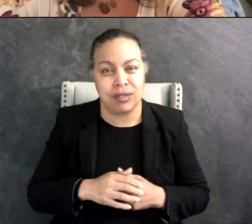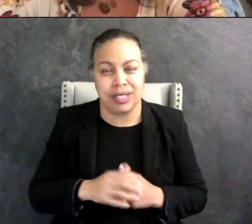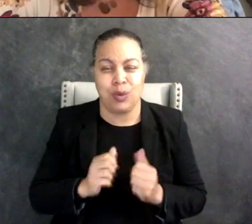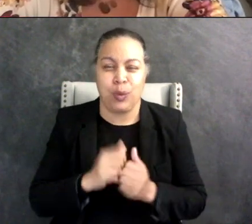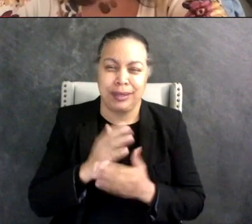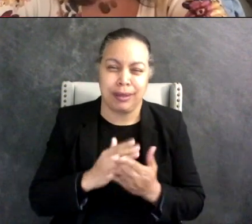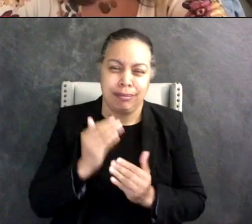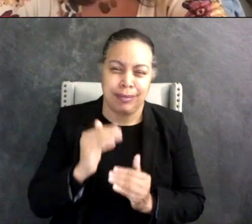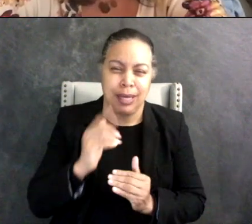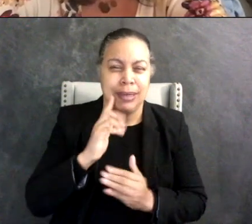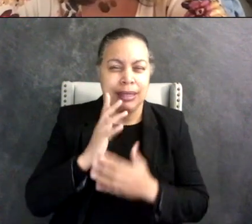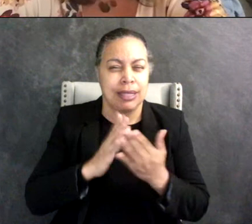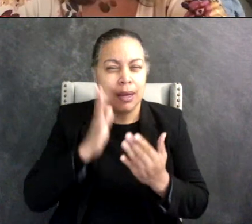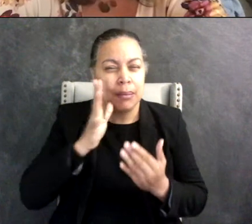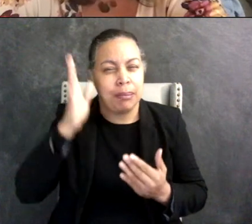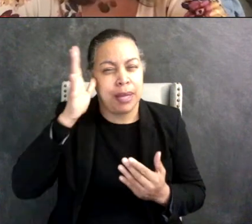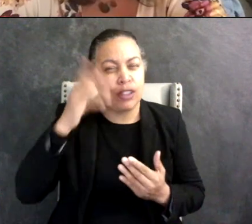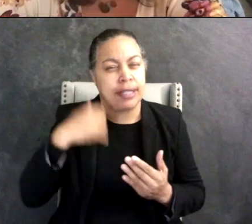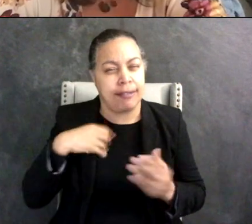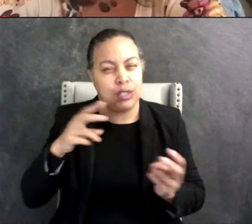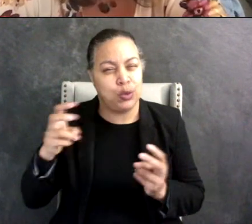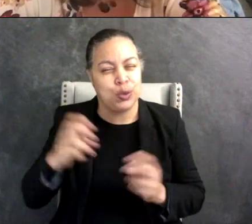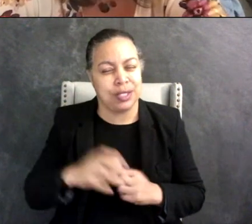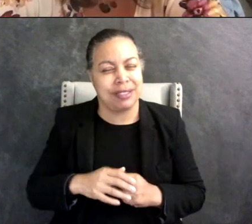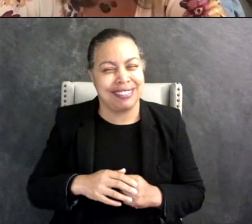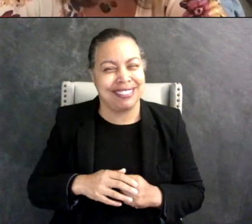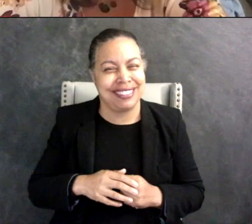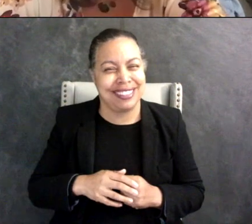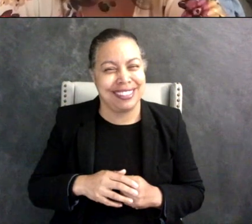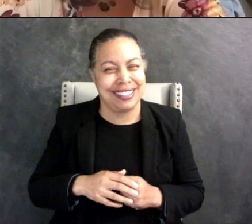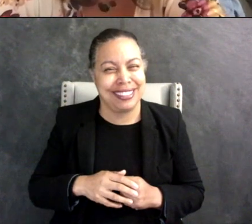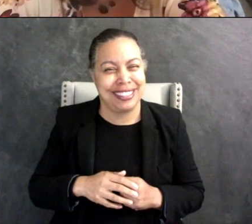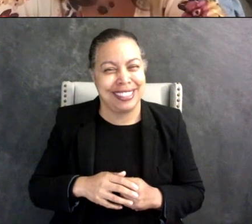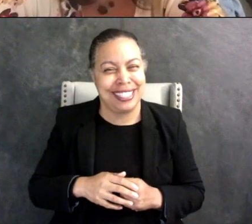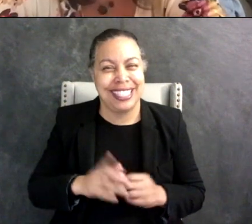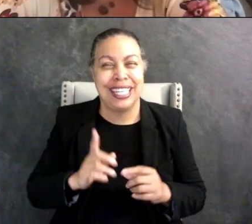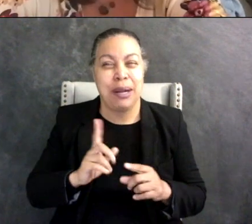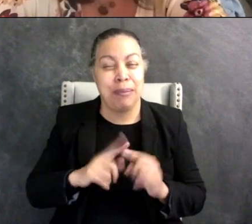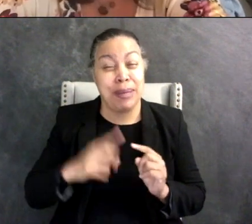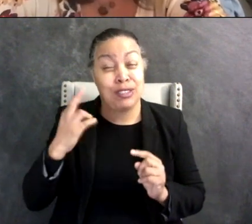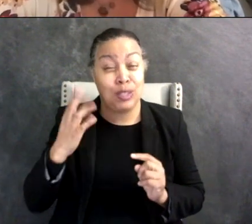some of us parents got some issues but the reason why i'm saying it is because a parent can